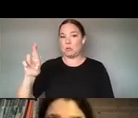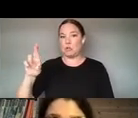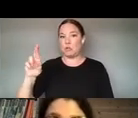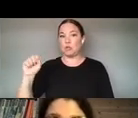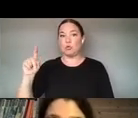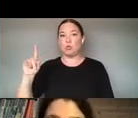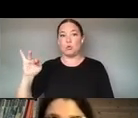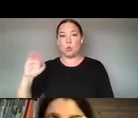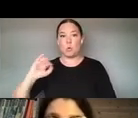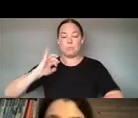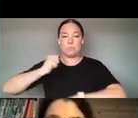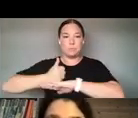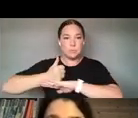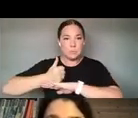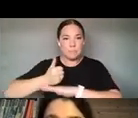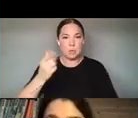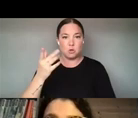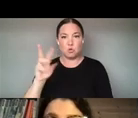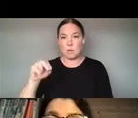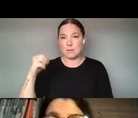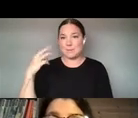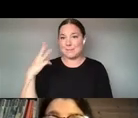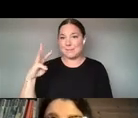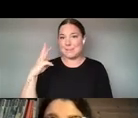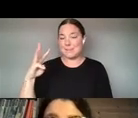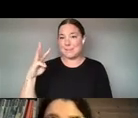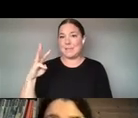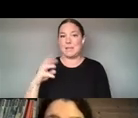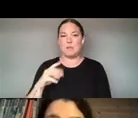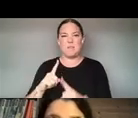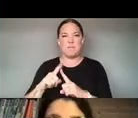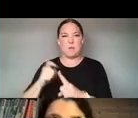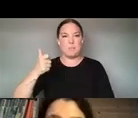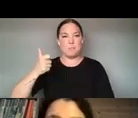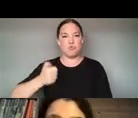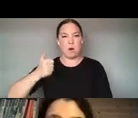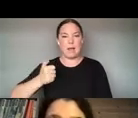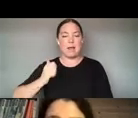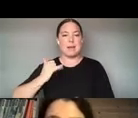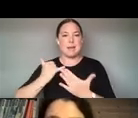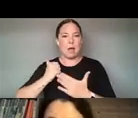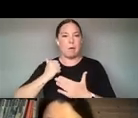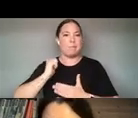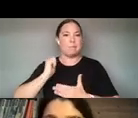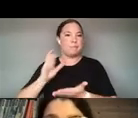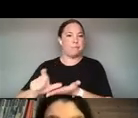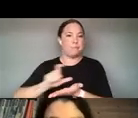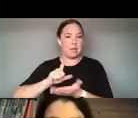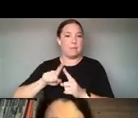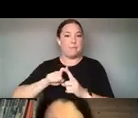WITH A GRANT FROM THE PLEDGING FUND AND NOW ARE FUNDED BY FORD AND MACARTHUR AND NEA.